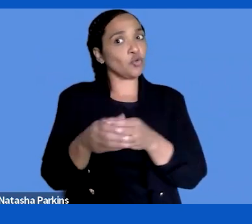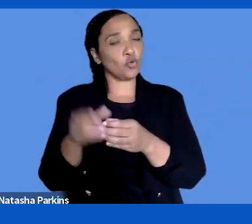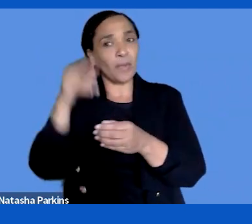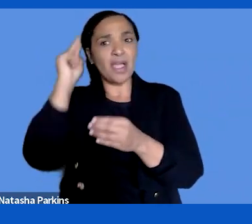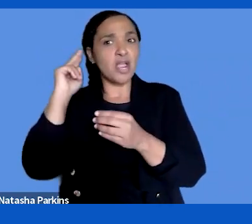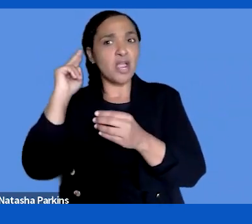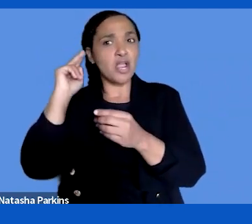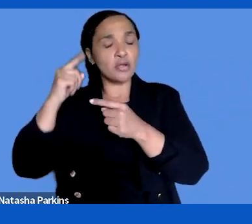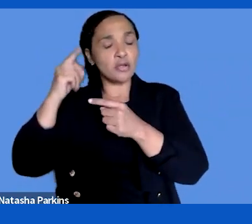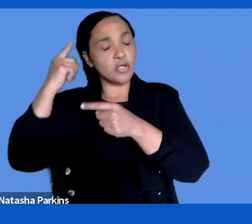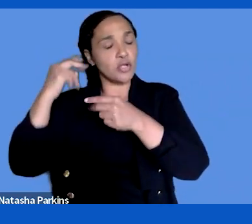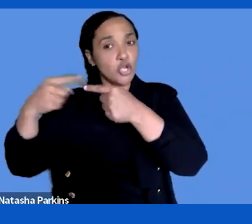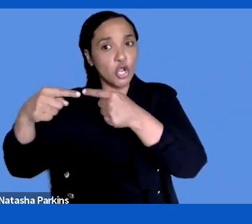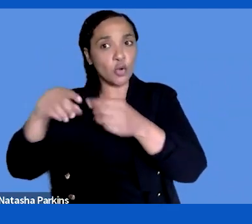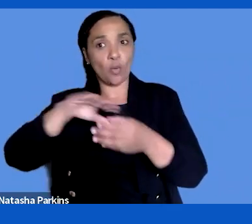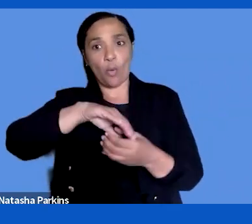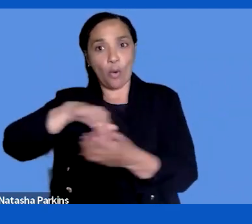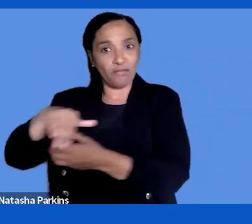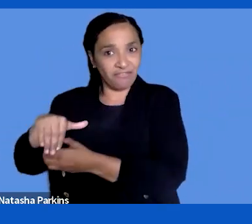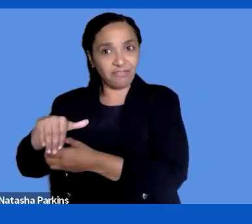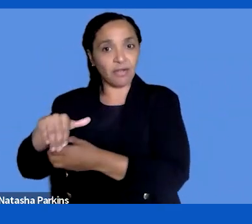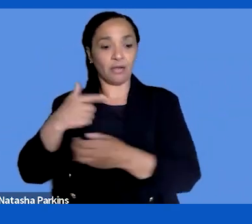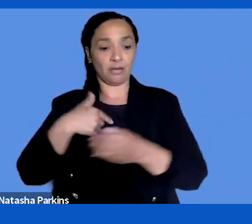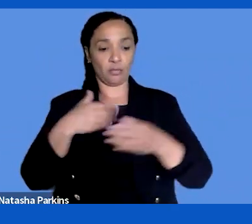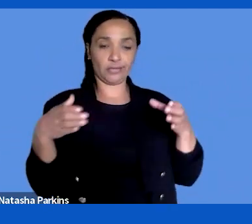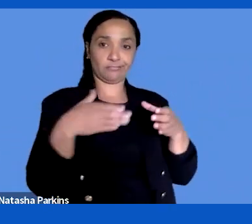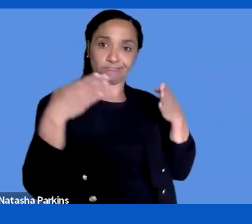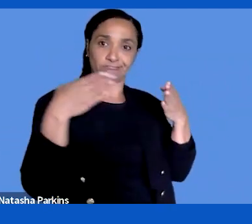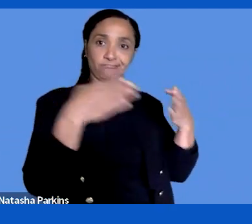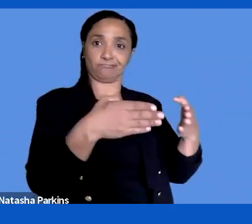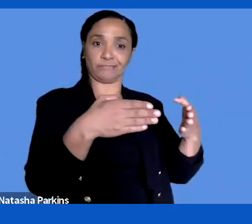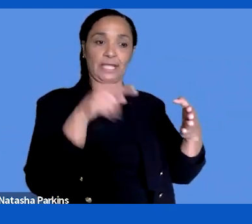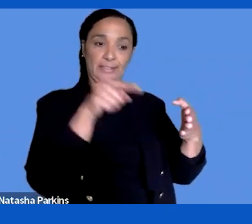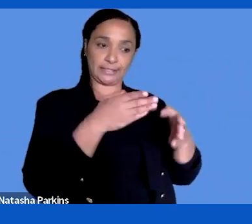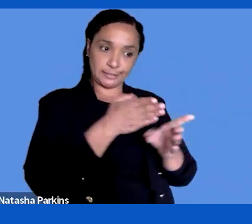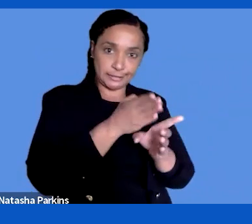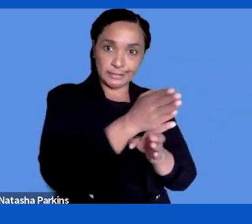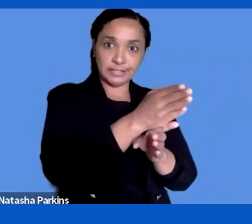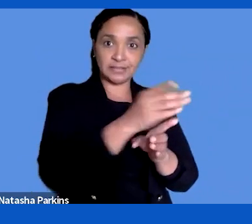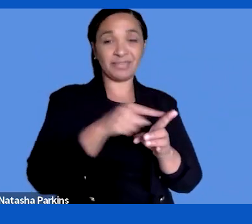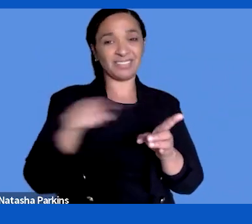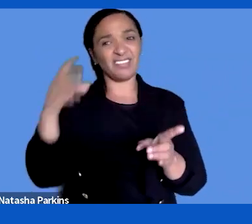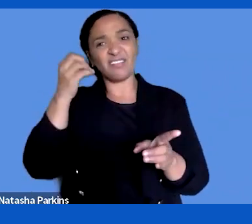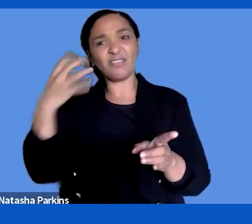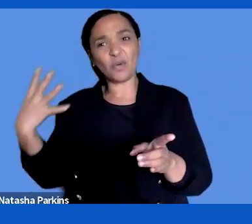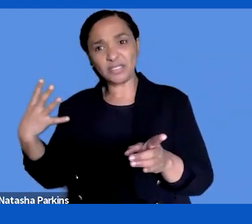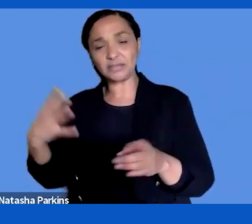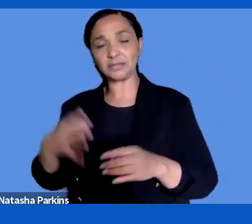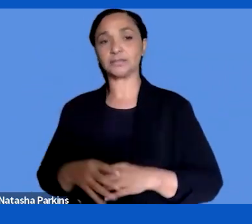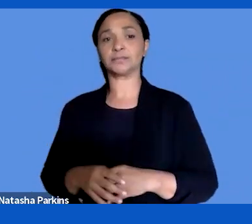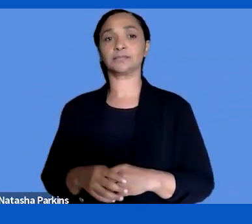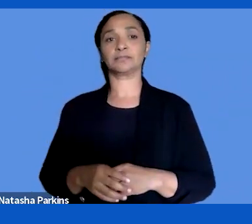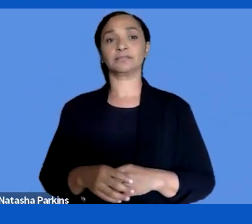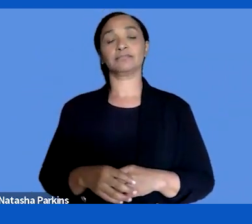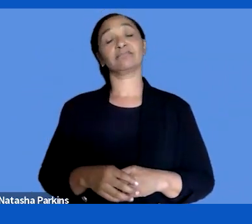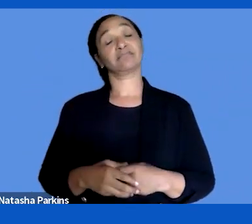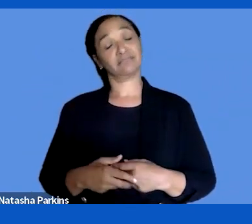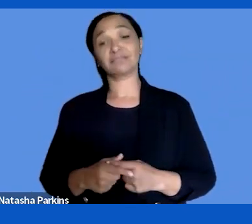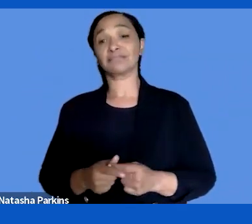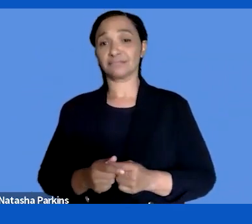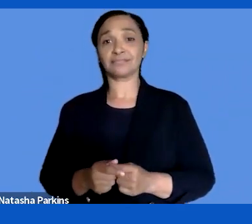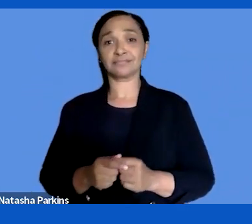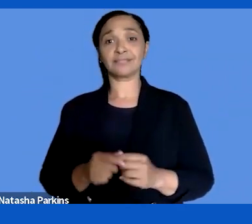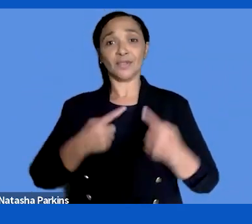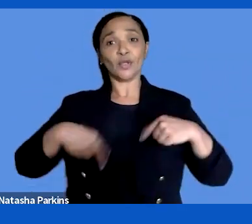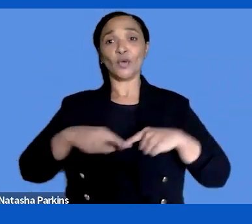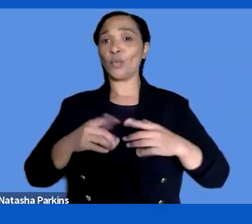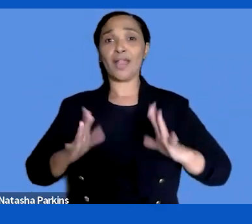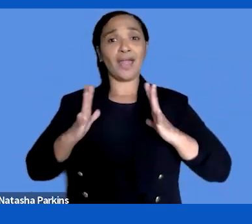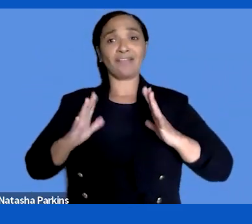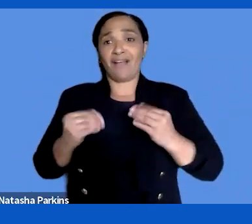they do, we focus on one area and forget about the others. Society is very text based. Especially